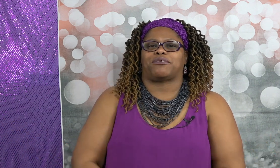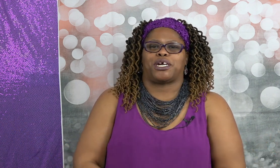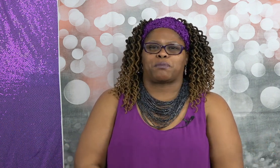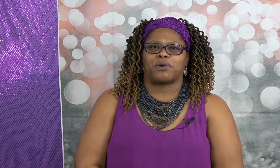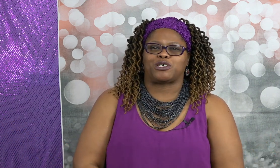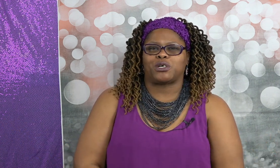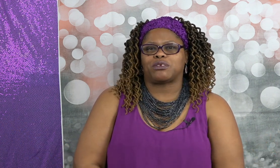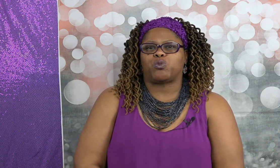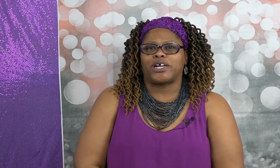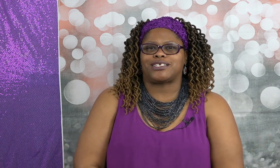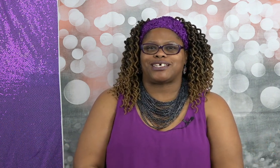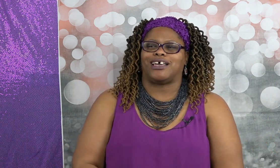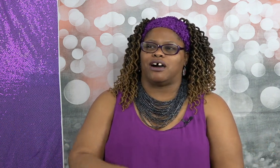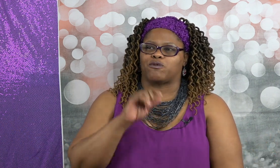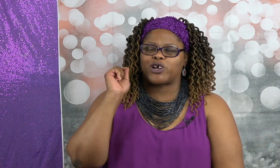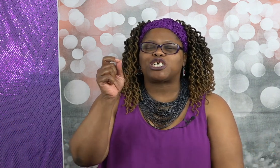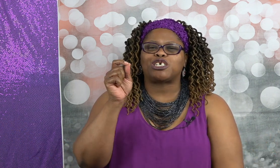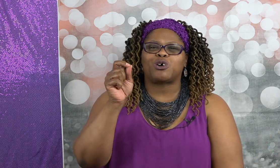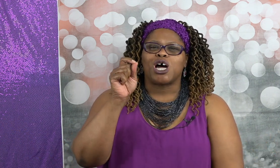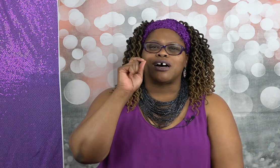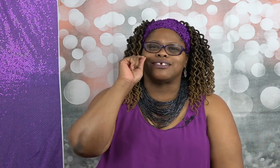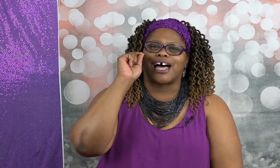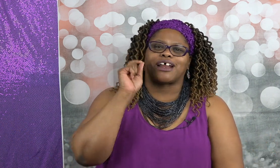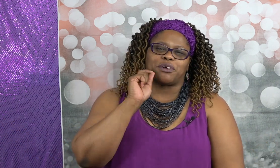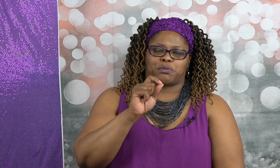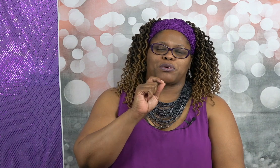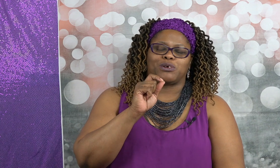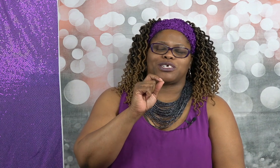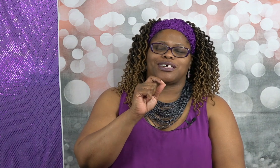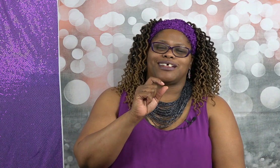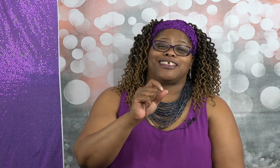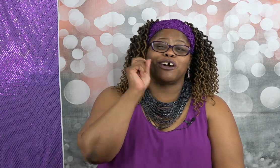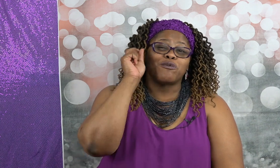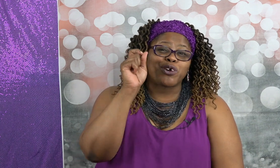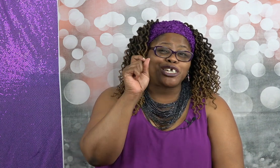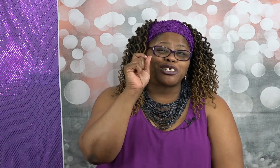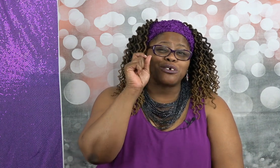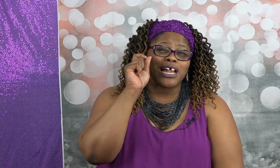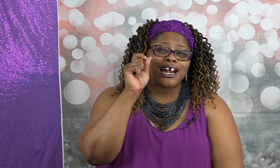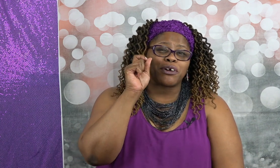approach with what is the original lottery approach the original lottery